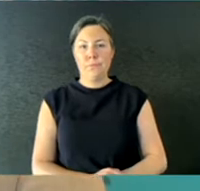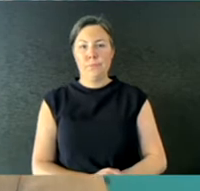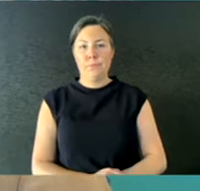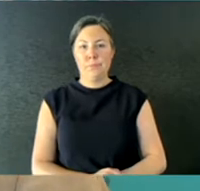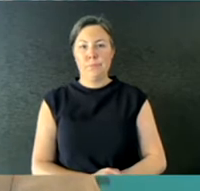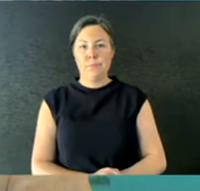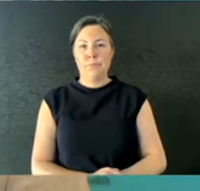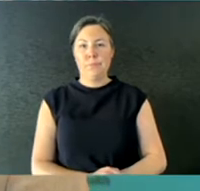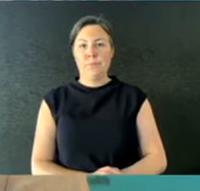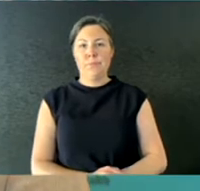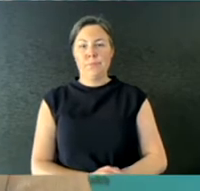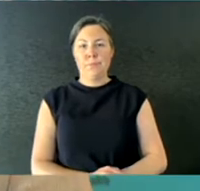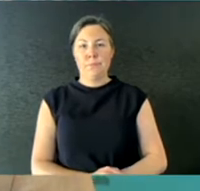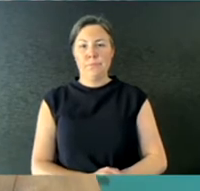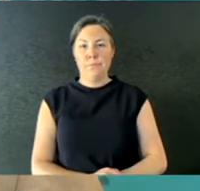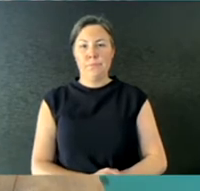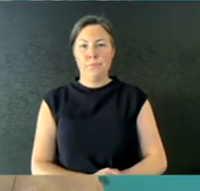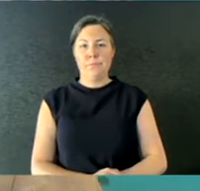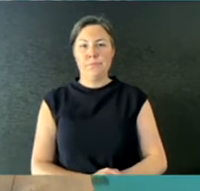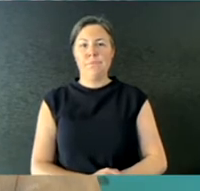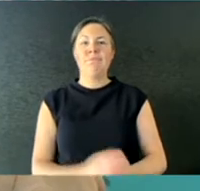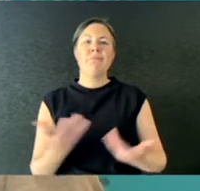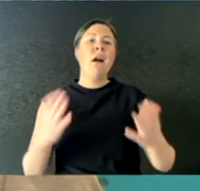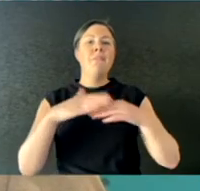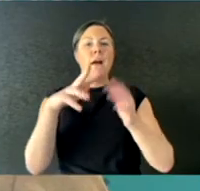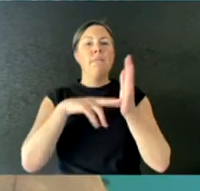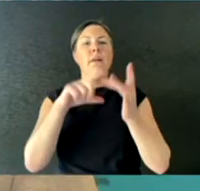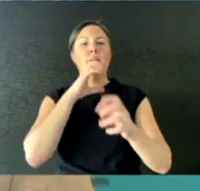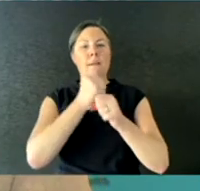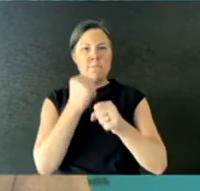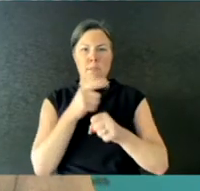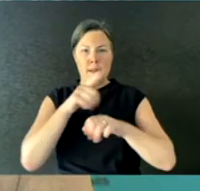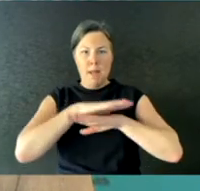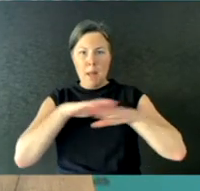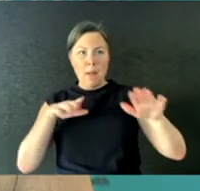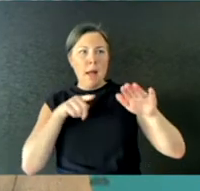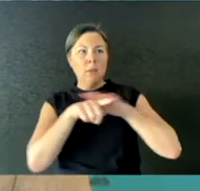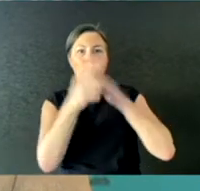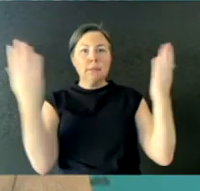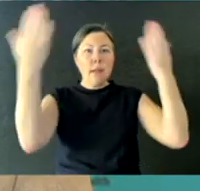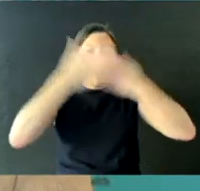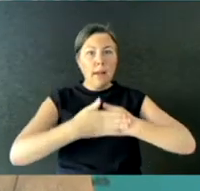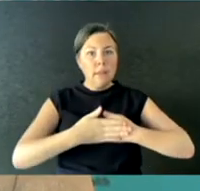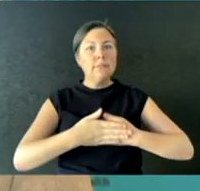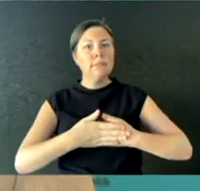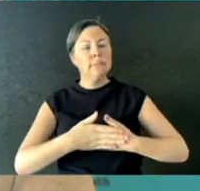Well, the curfew was obviously designed with an intent in mind, and that was to restrict